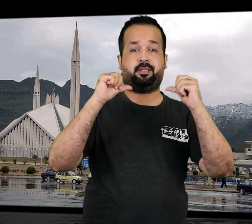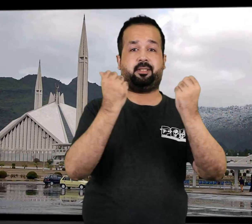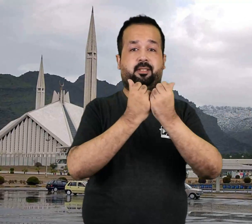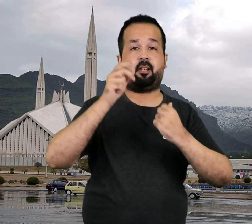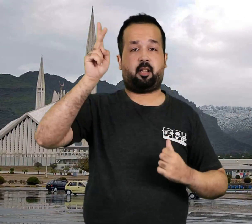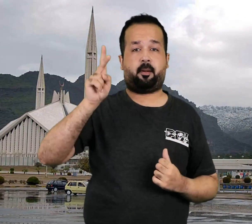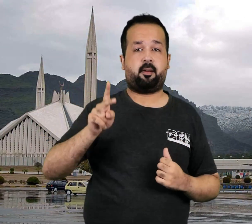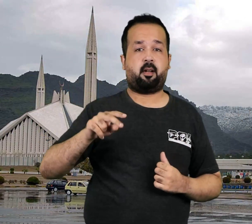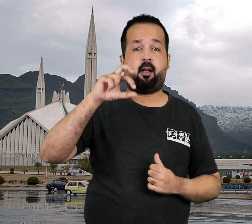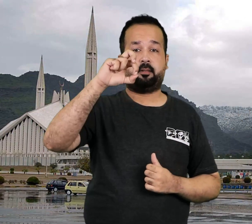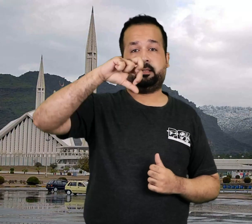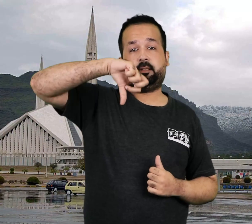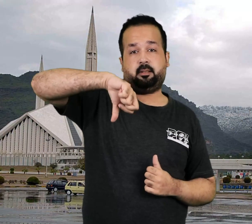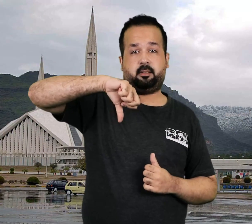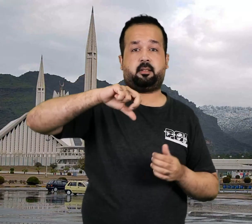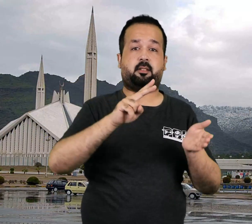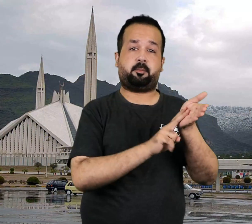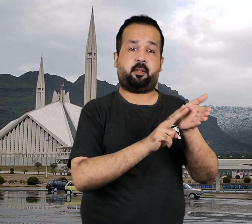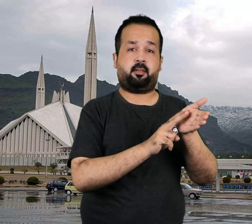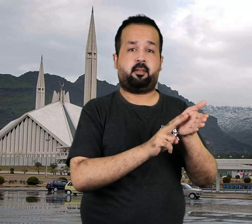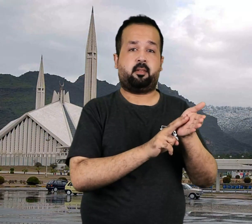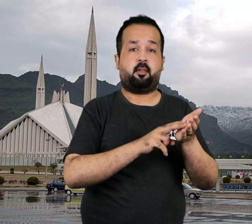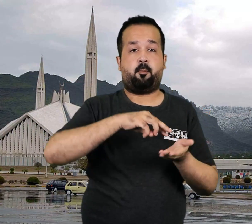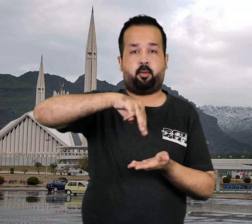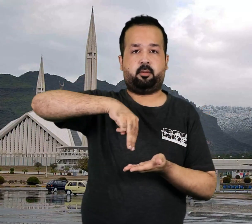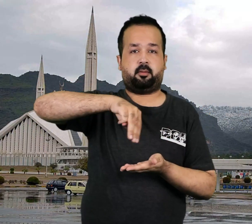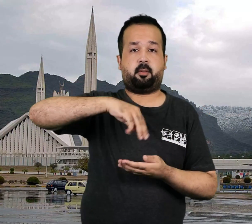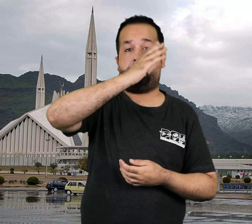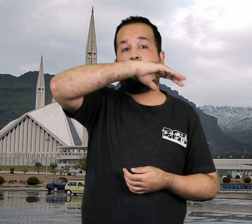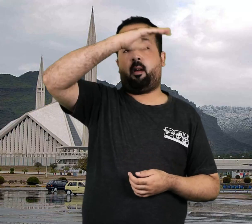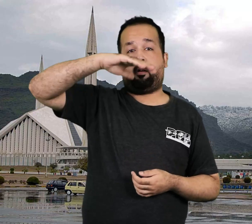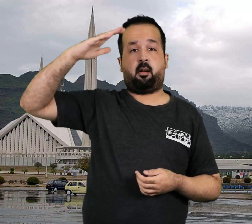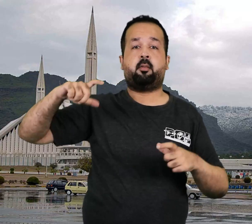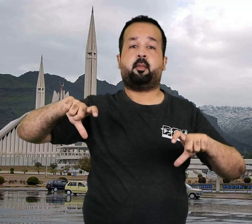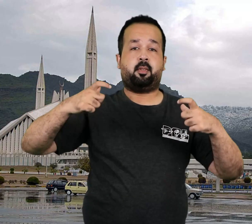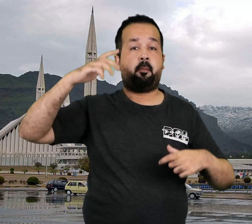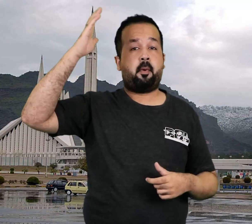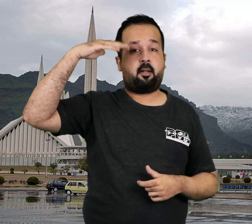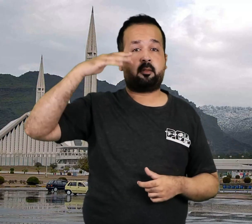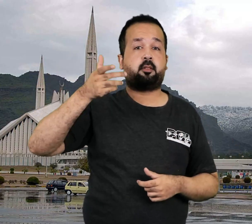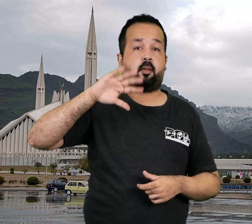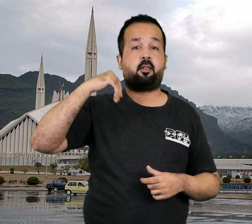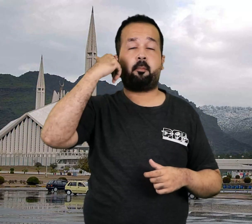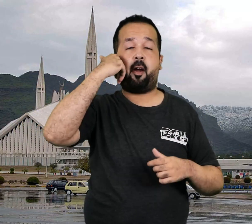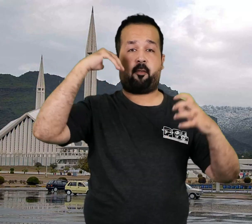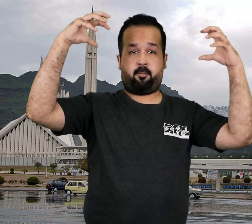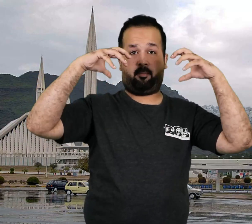According to the Department of Meteorology, rain and snowfall will likely hit the upper regions of the country on November 8 and 9